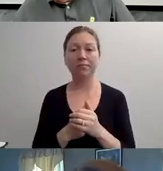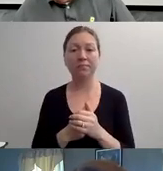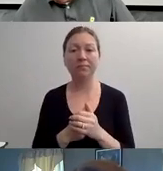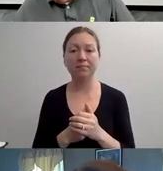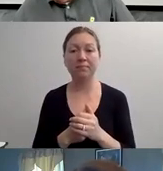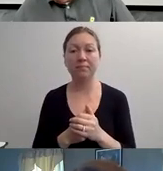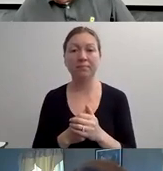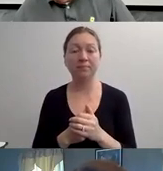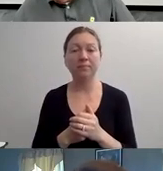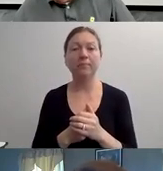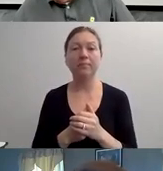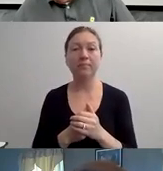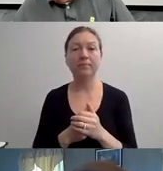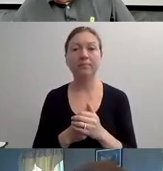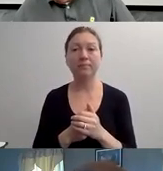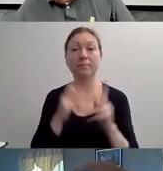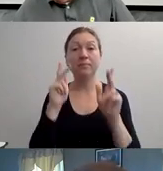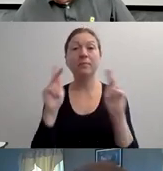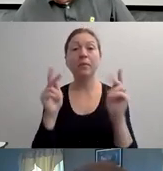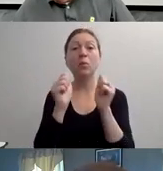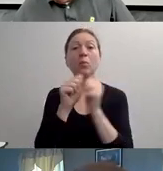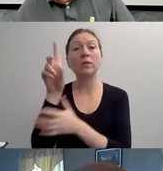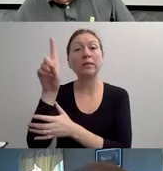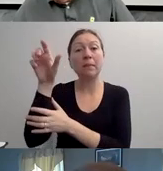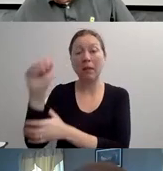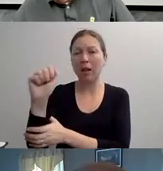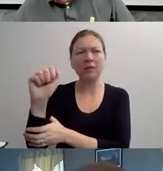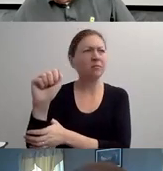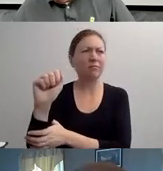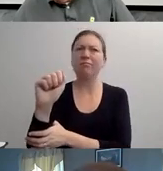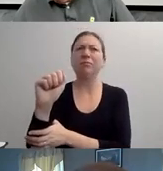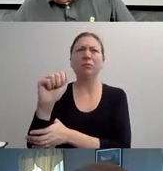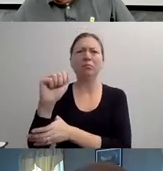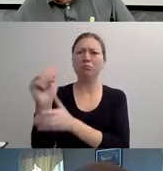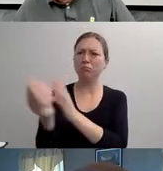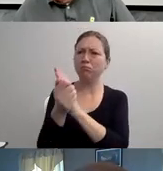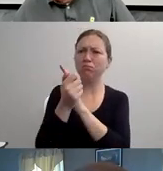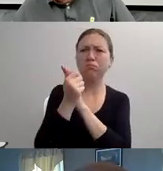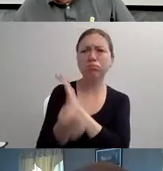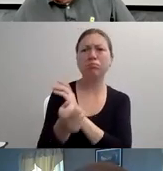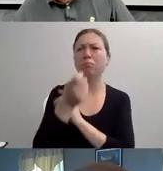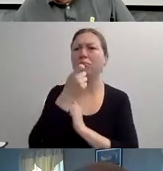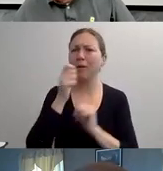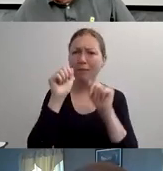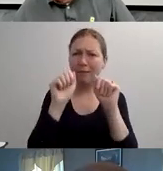LEARNING AND WORKING. "THESE CAN BE TEMPORARY OR PERMANENT, AND BOTH OF THOSE ARE COVERED BY THE ADA.